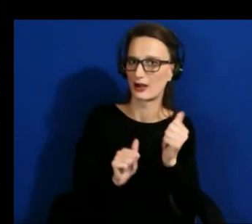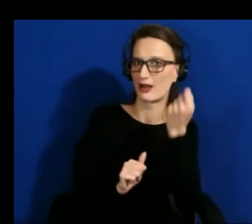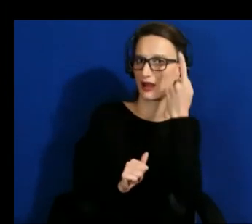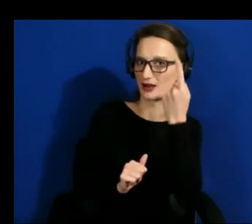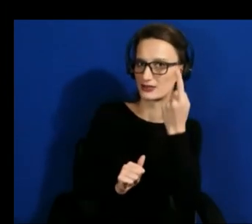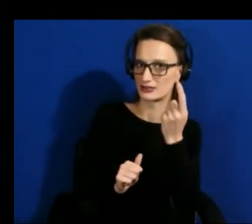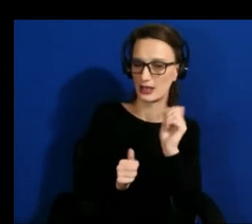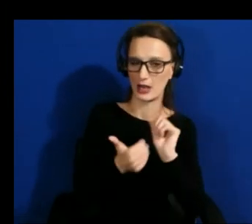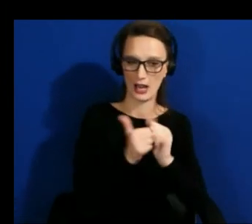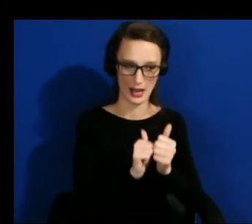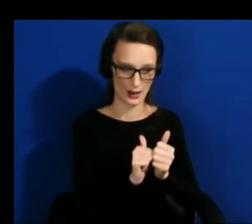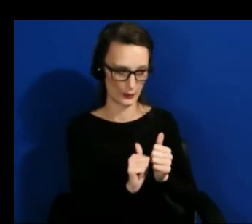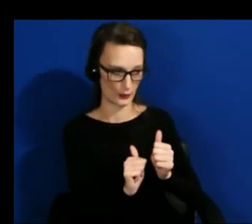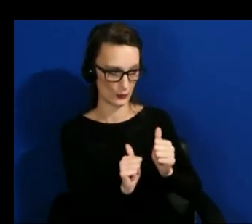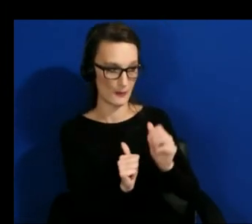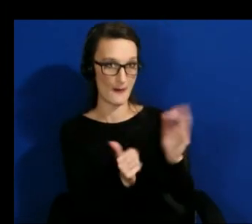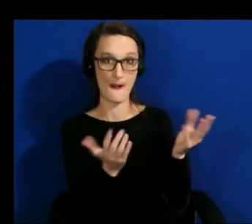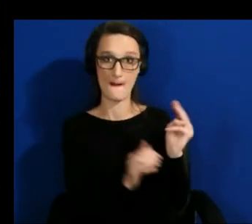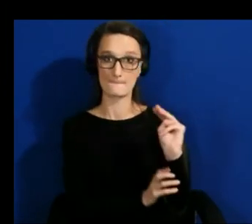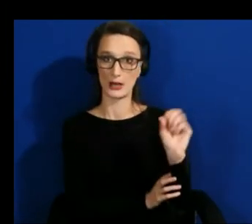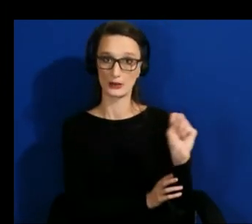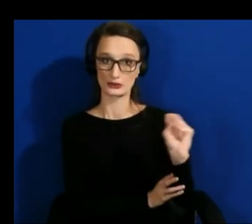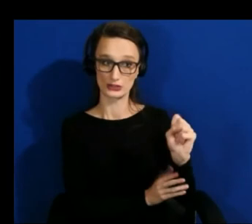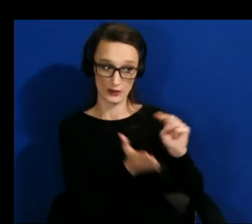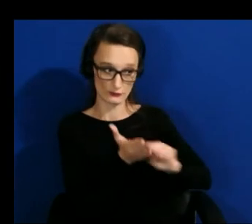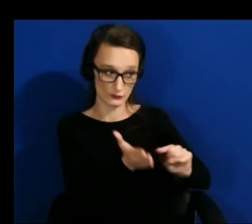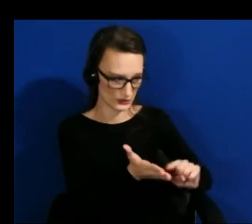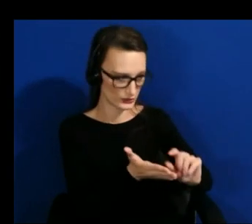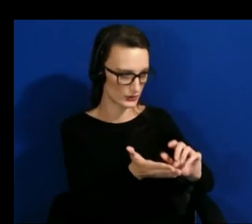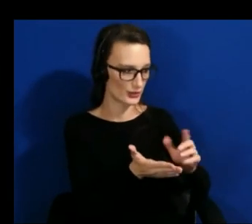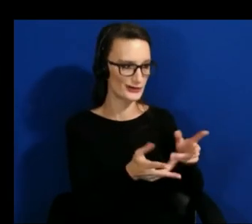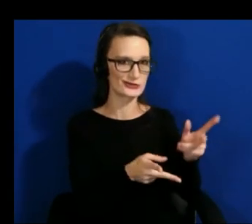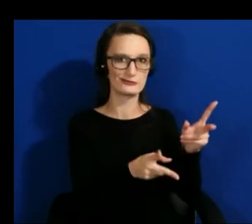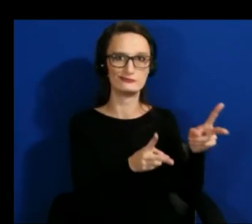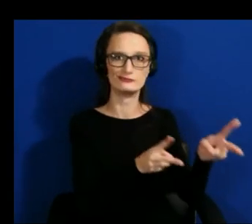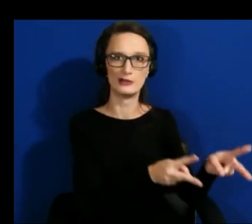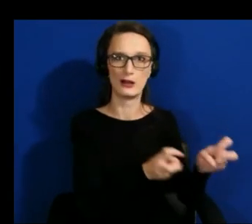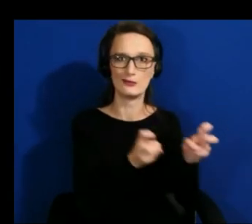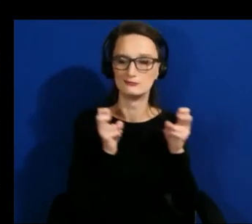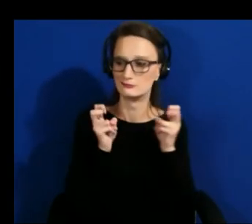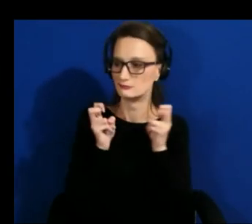microsoft research and then you know try to share our findings share our learnings with people and